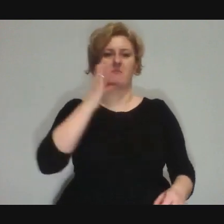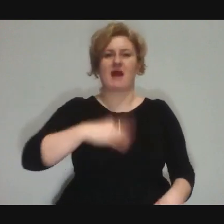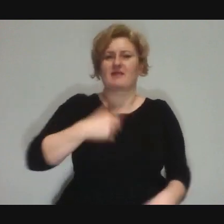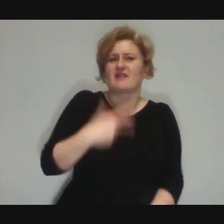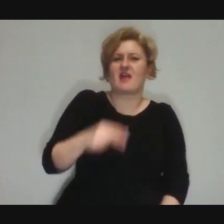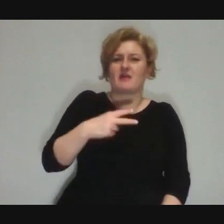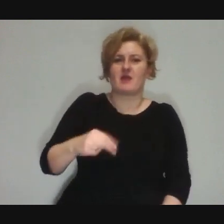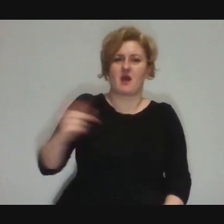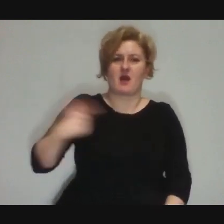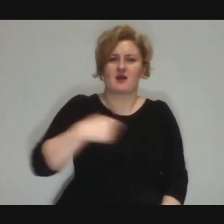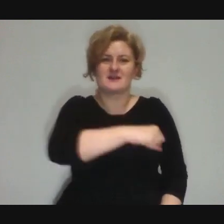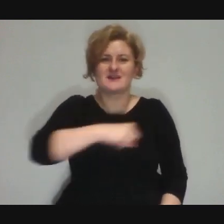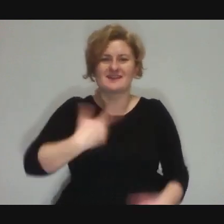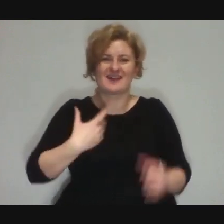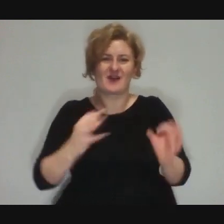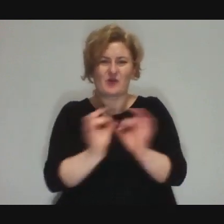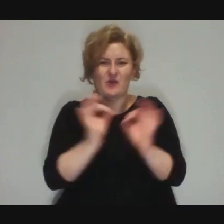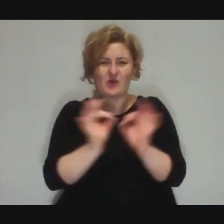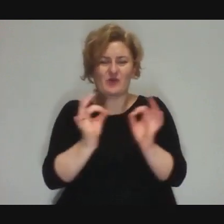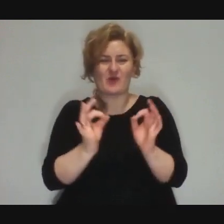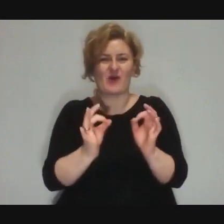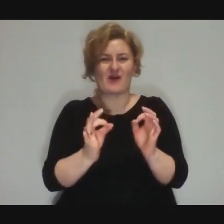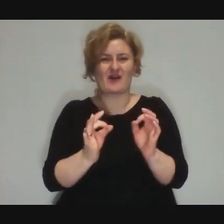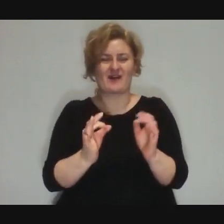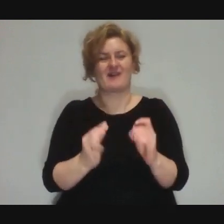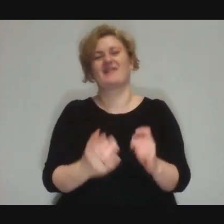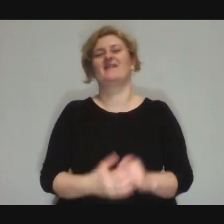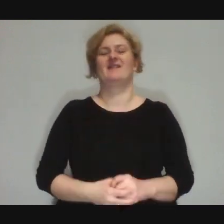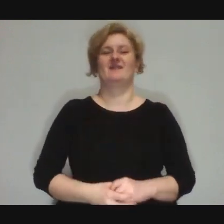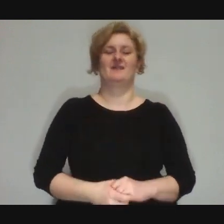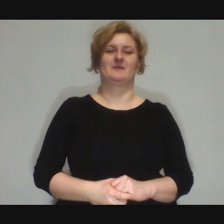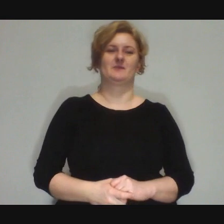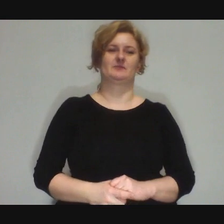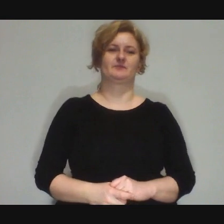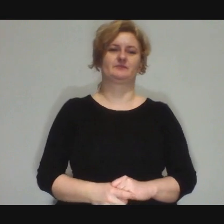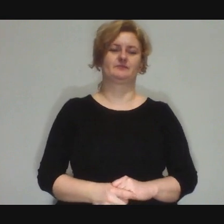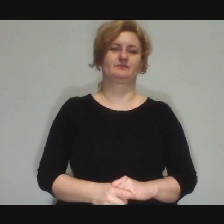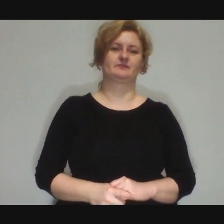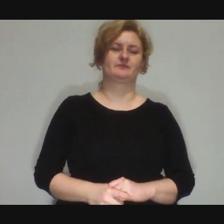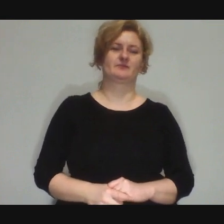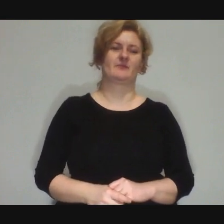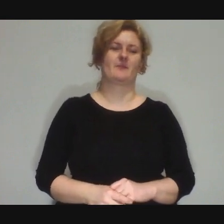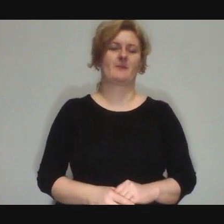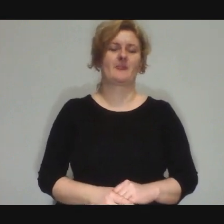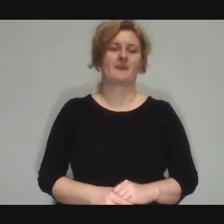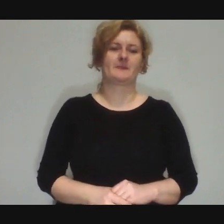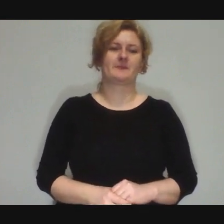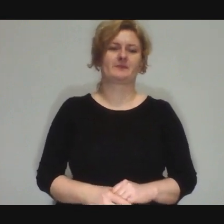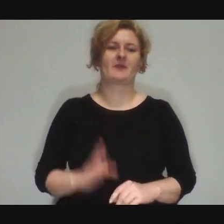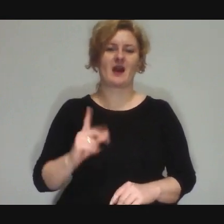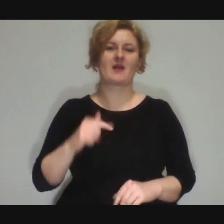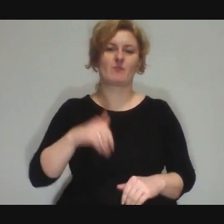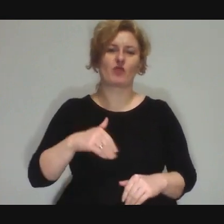But when you get into it, you can also squeeze something interesting out of it later.